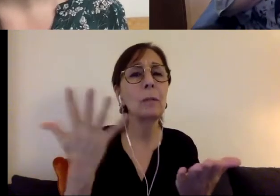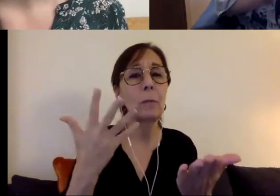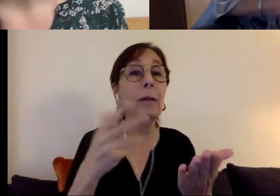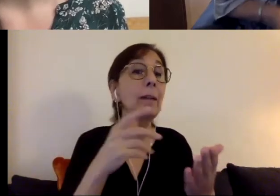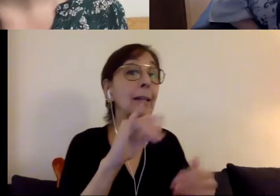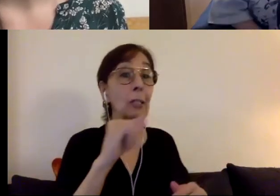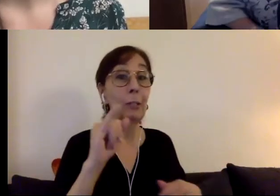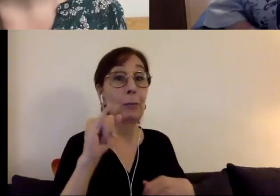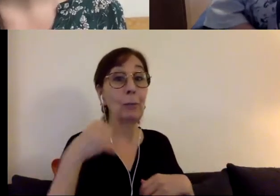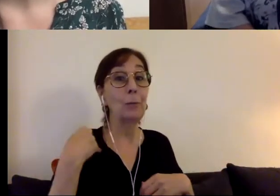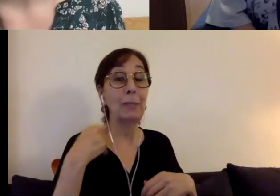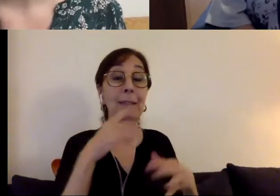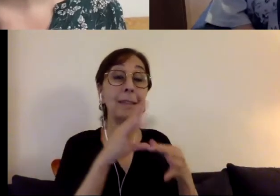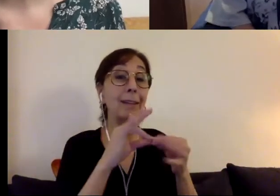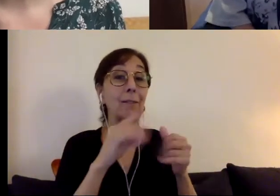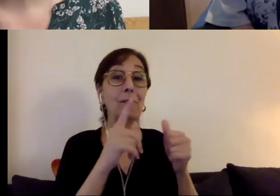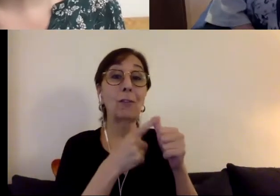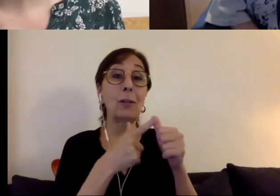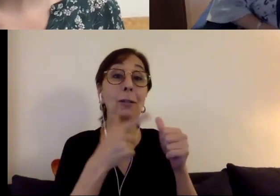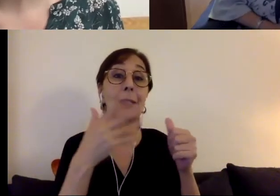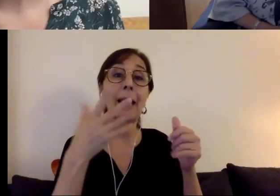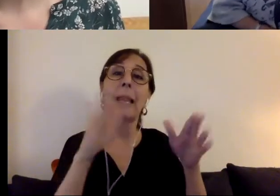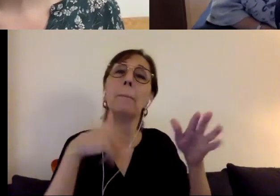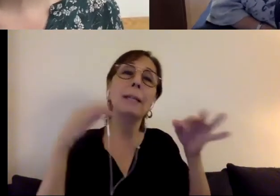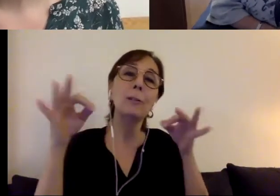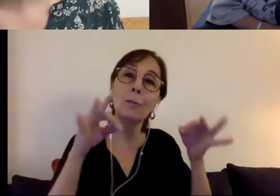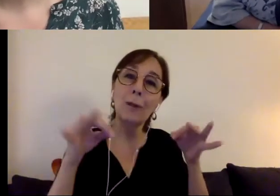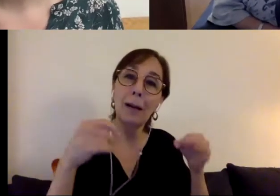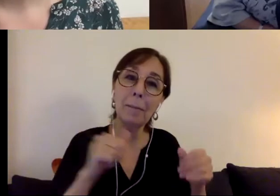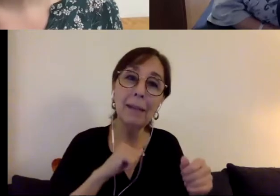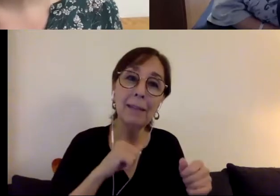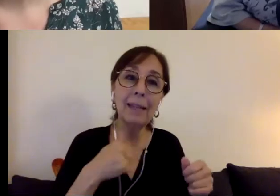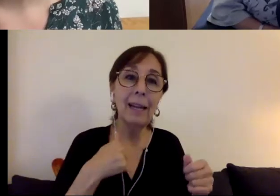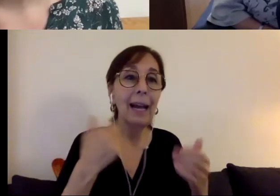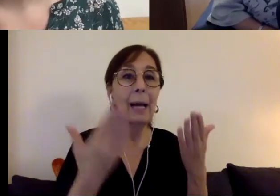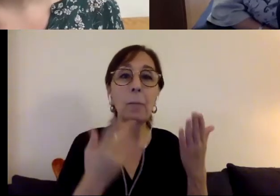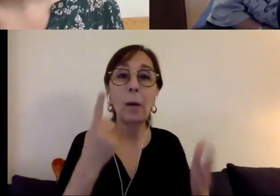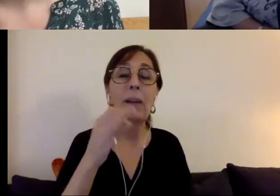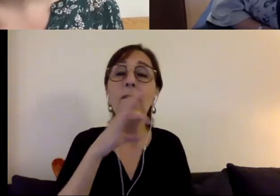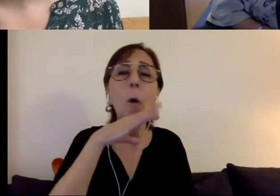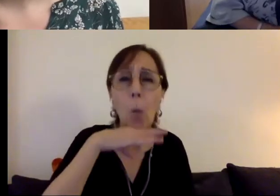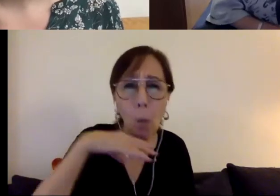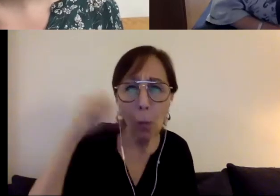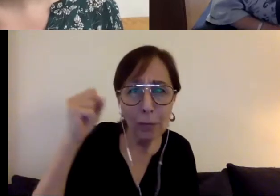off by describing myself I'm probably one of the oldest people involved with